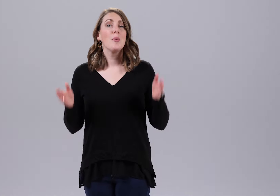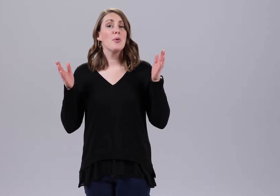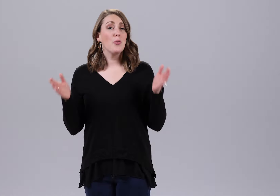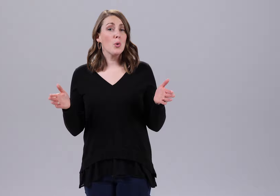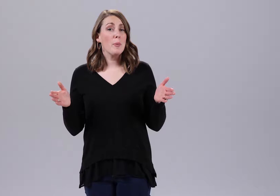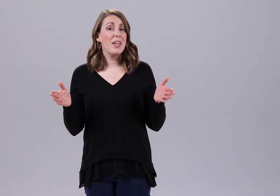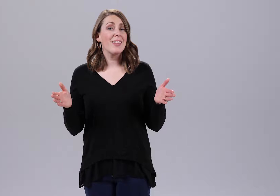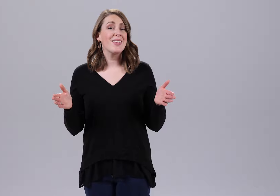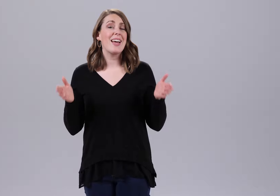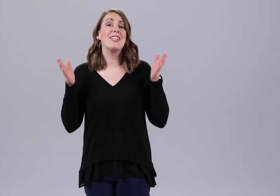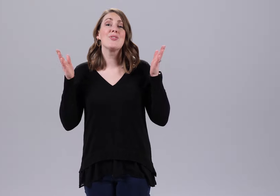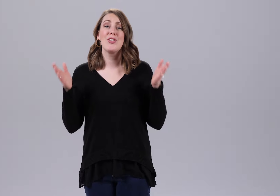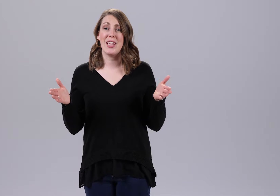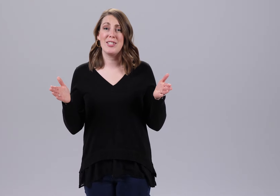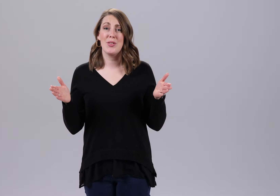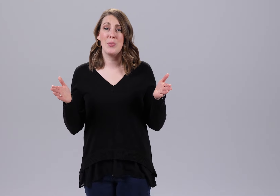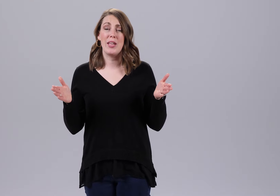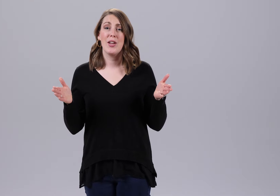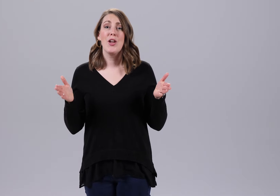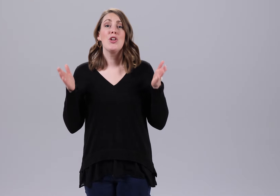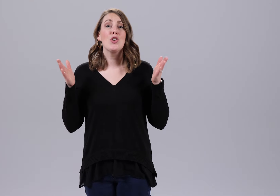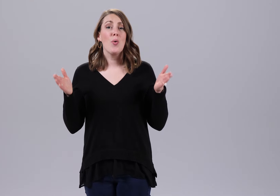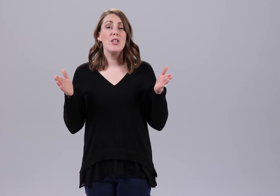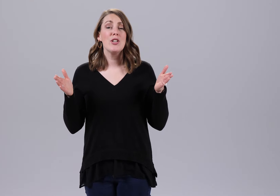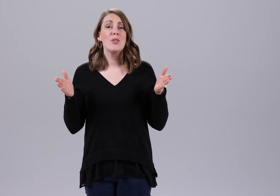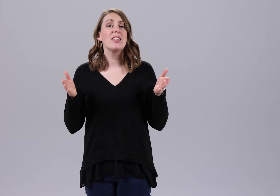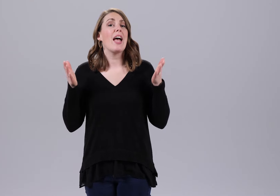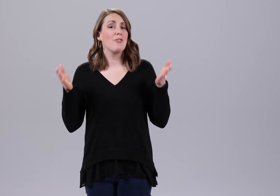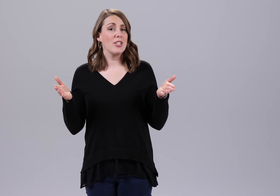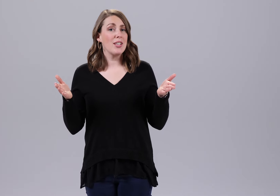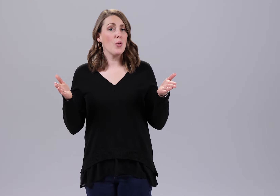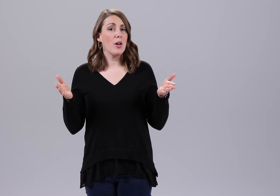Before we begin the signs for days of the week you're going to notice that every single one